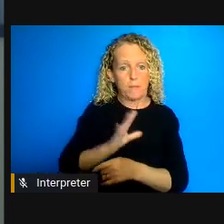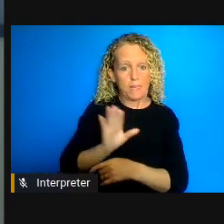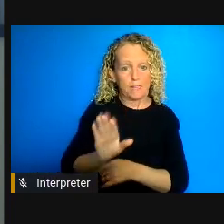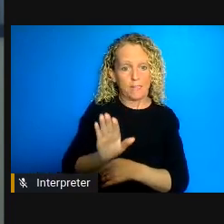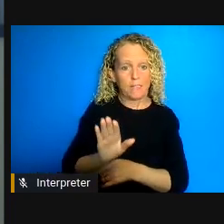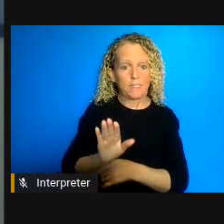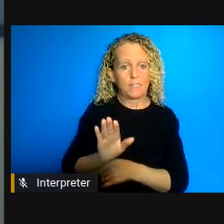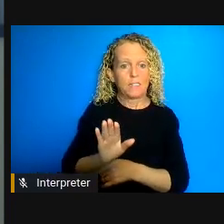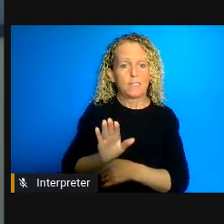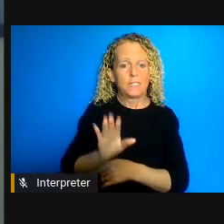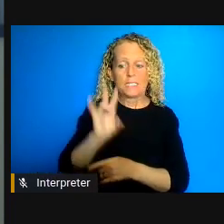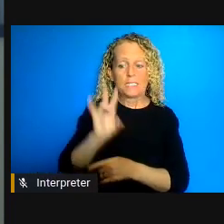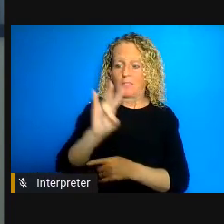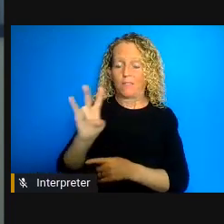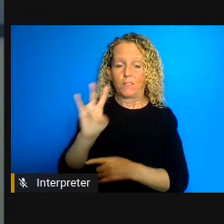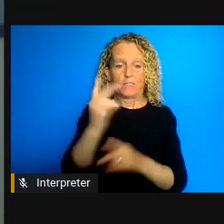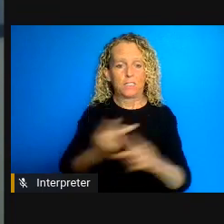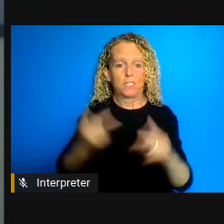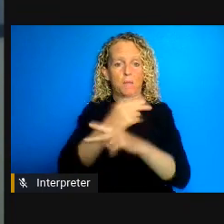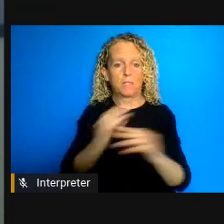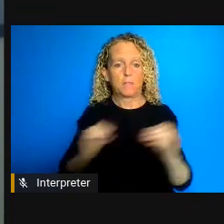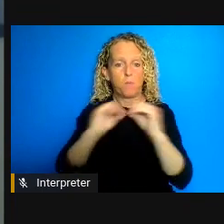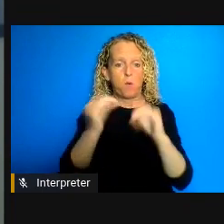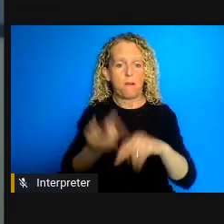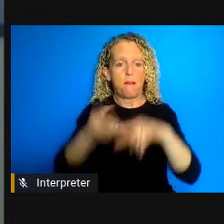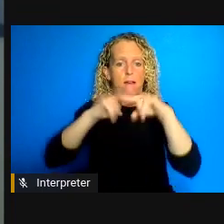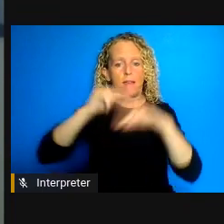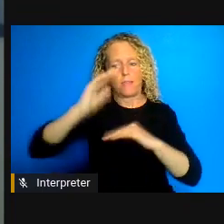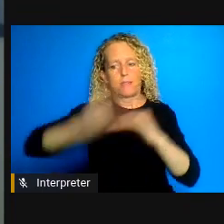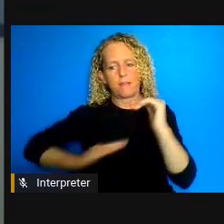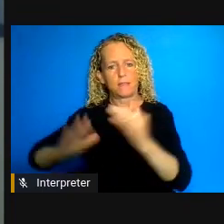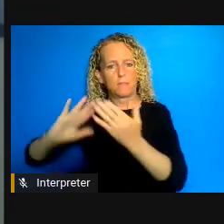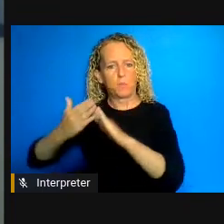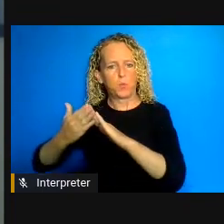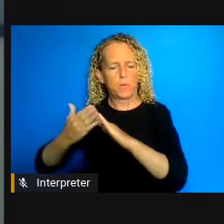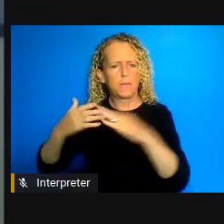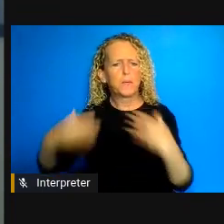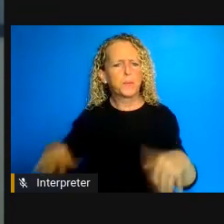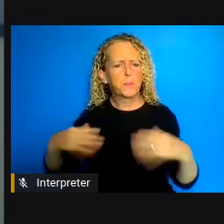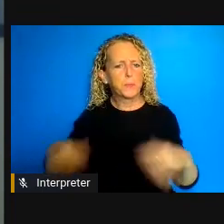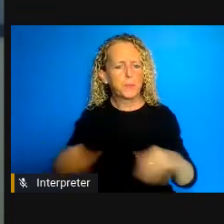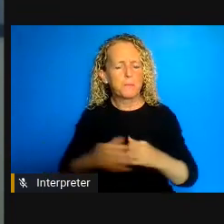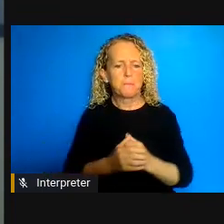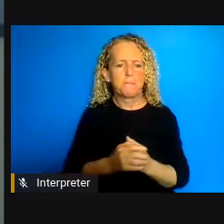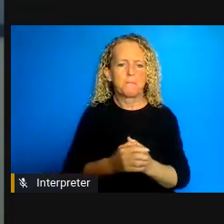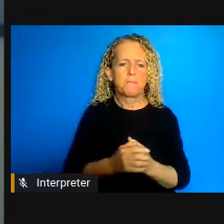times higher than in the community which is dramatic so as we're talking about